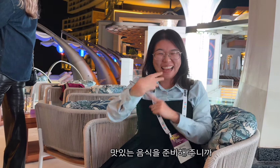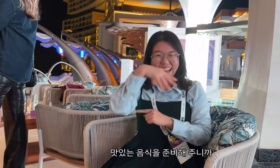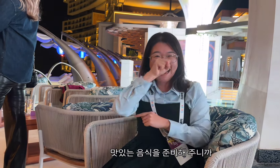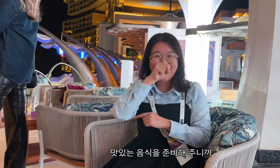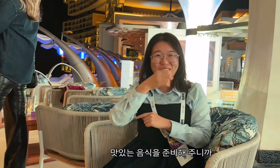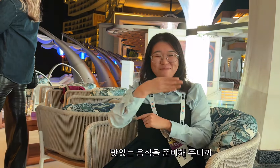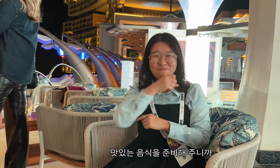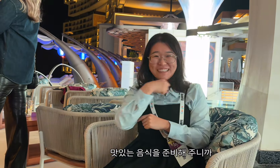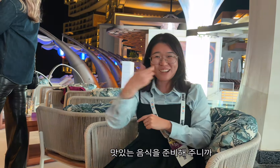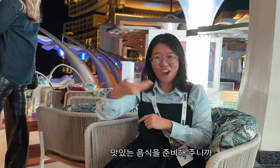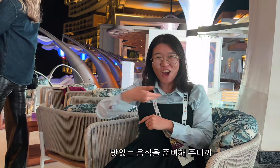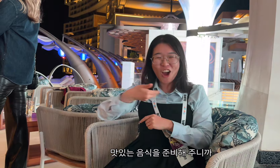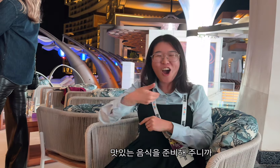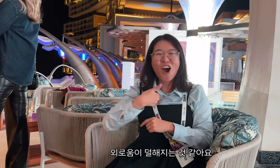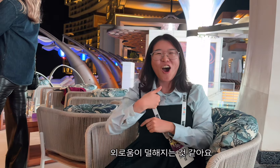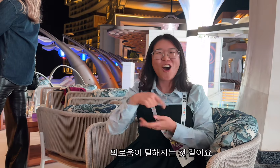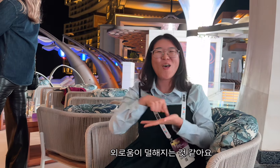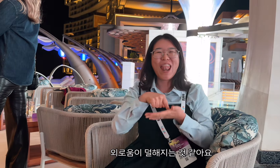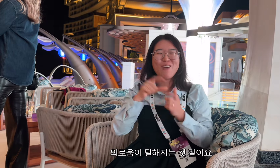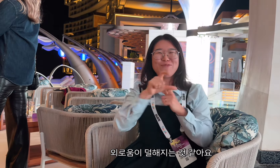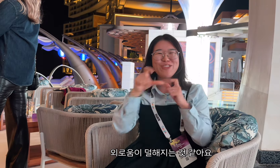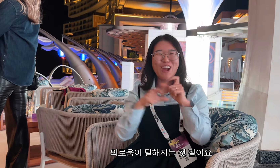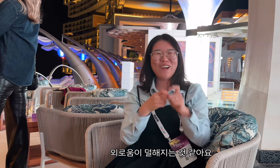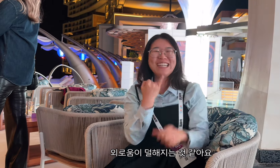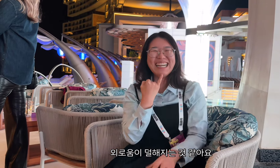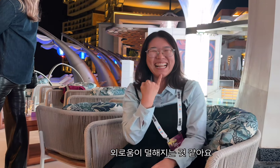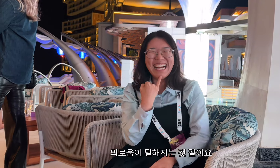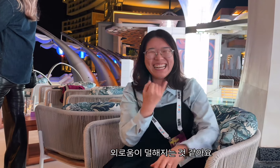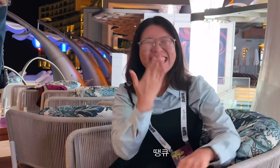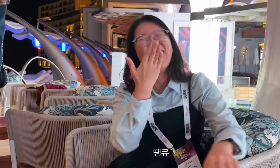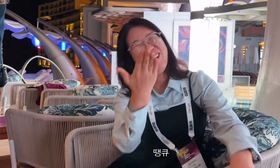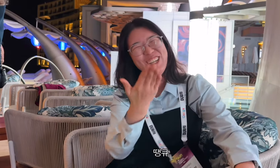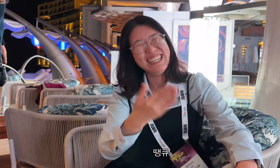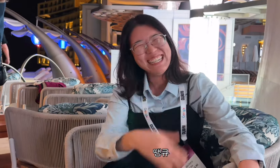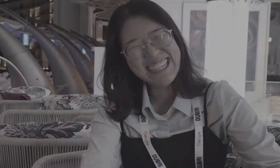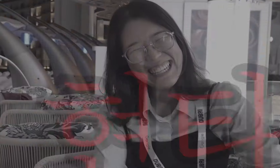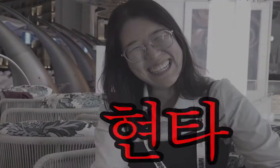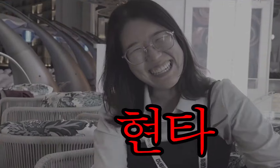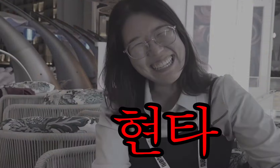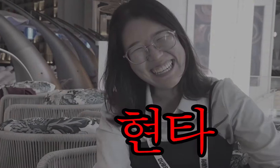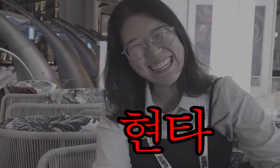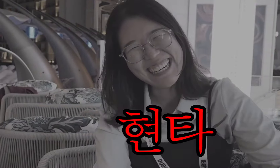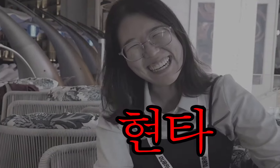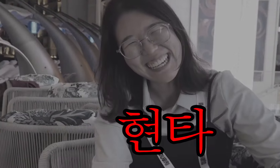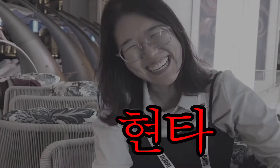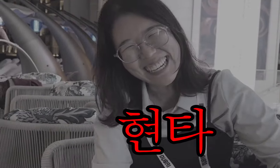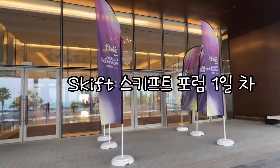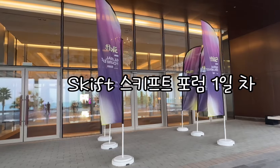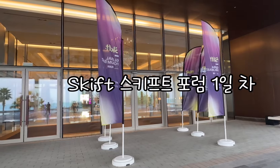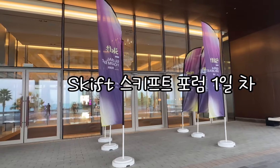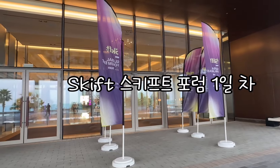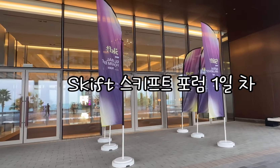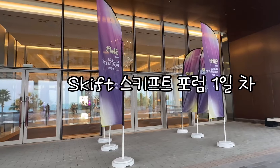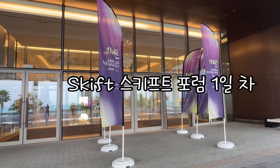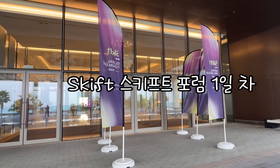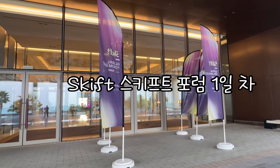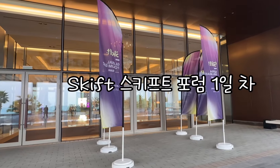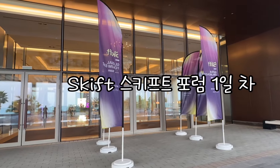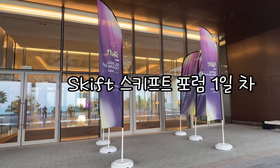prepares delicious food, I feel less lonely. Thank you. ha... Skift Skift Forum Day 1.